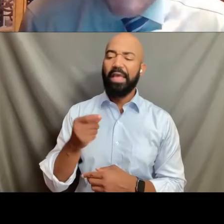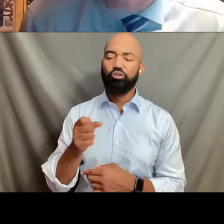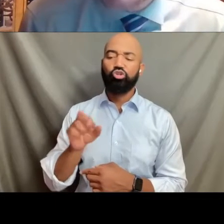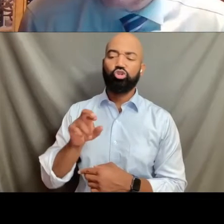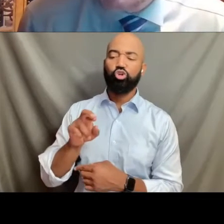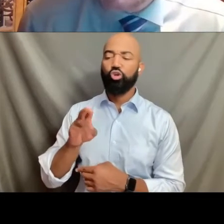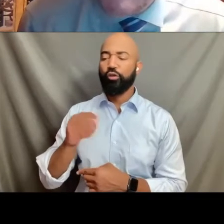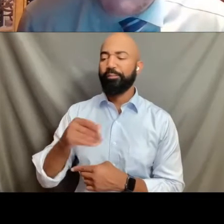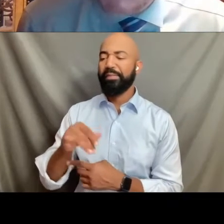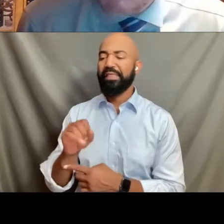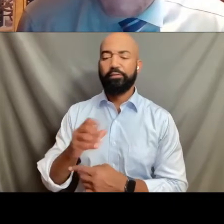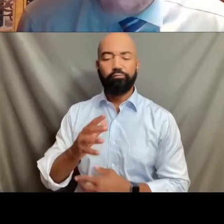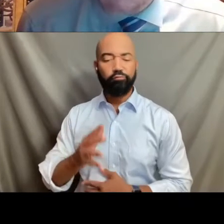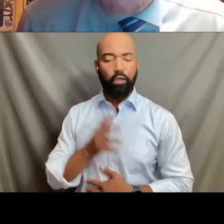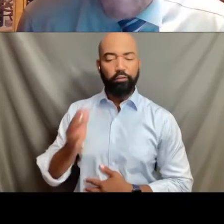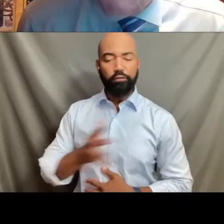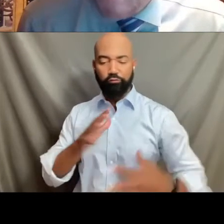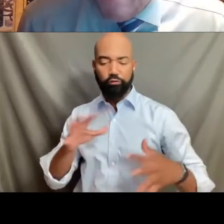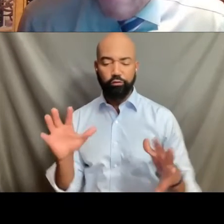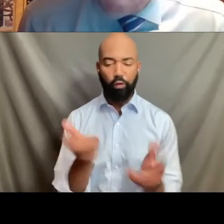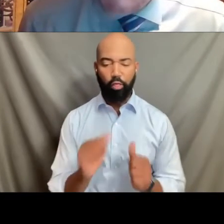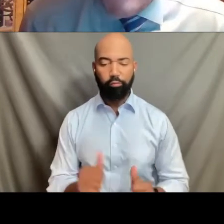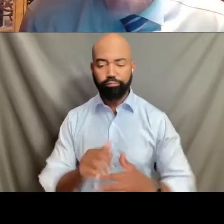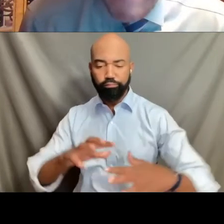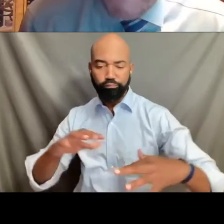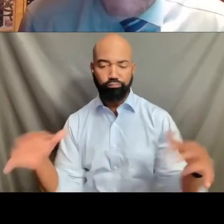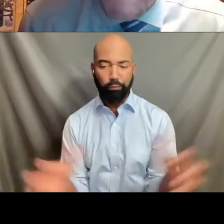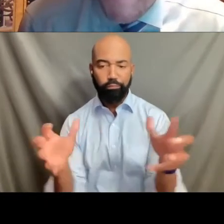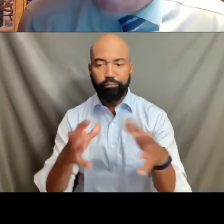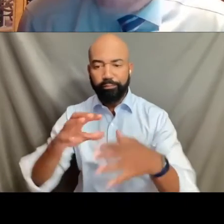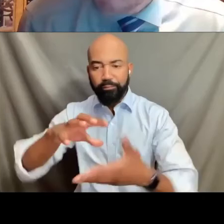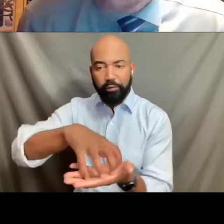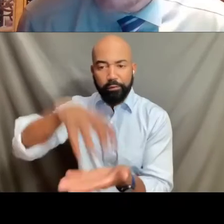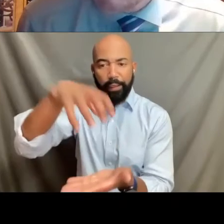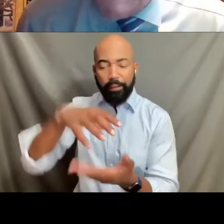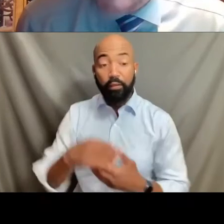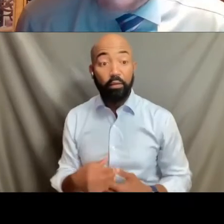This was the situation where a baker refused to bake a cake